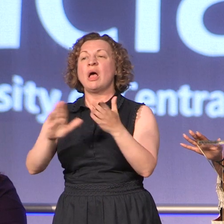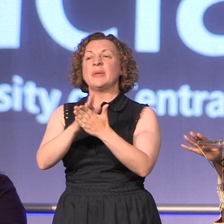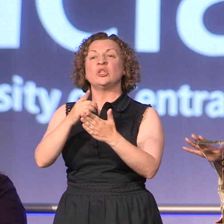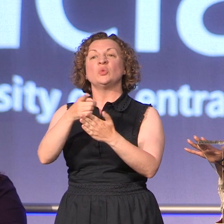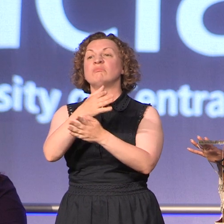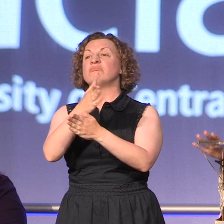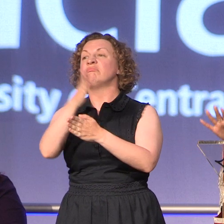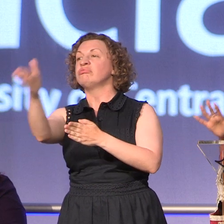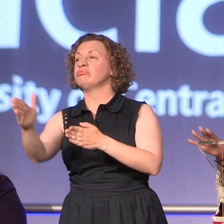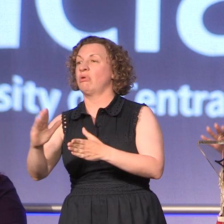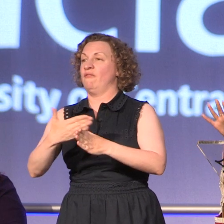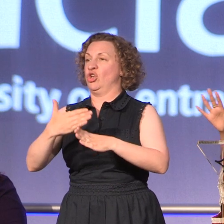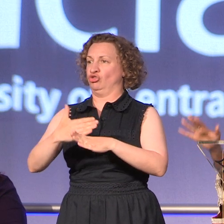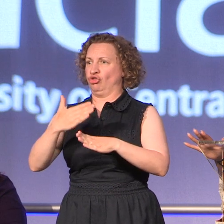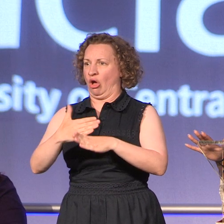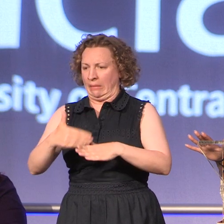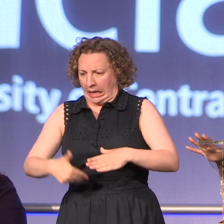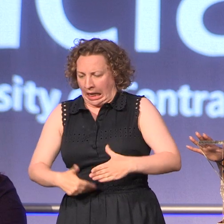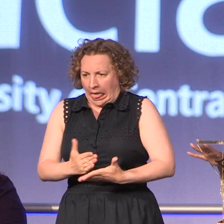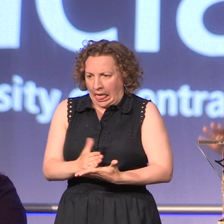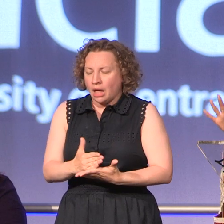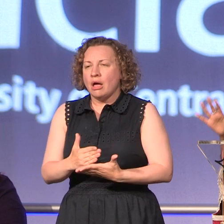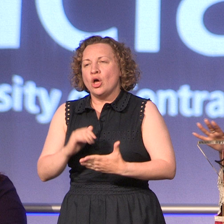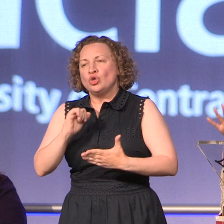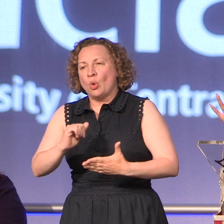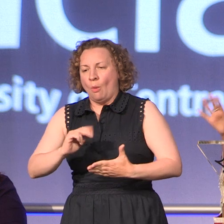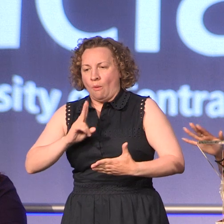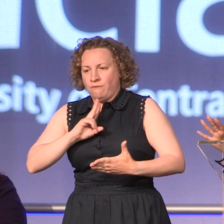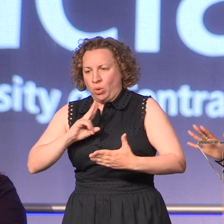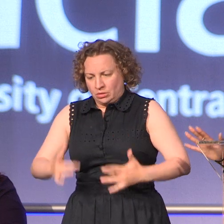intimidated find your voice and speak up because remember that other people may